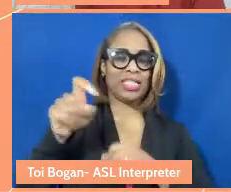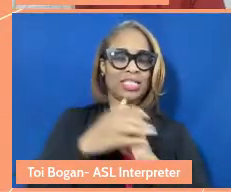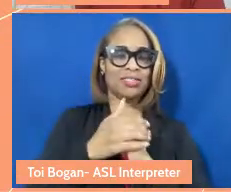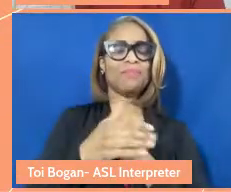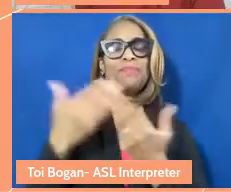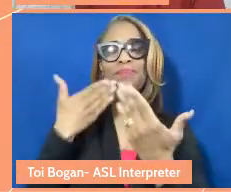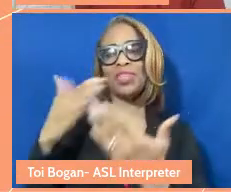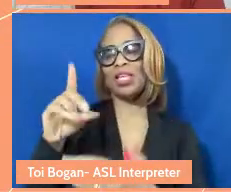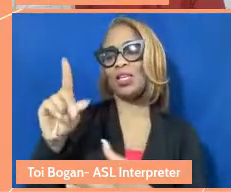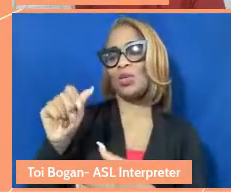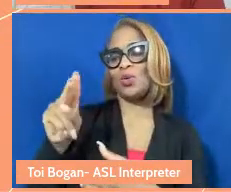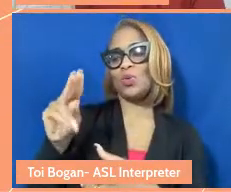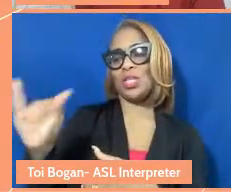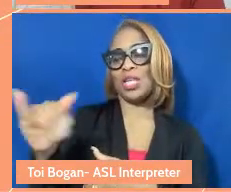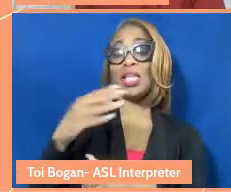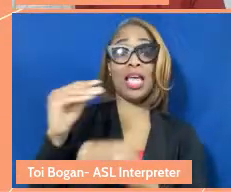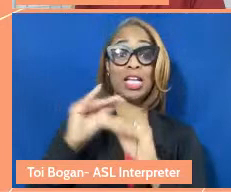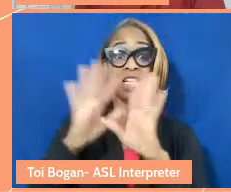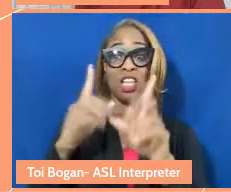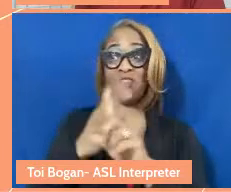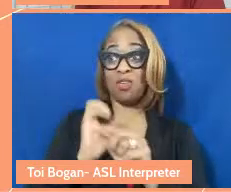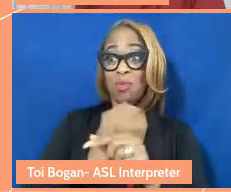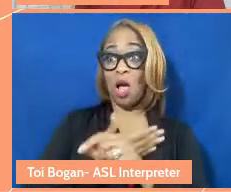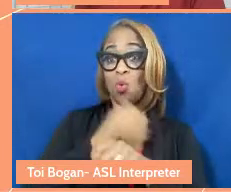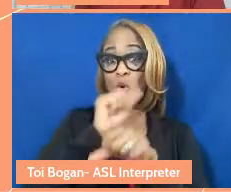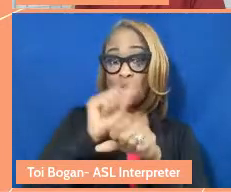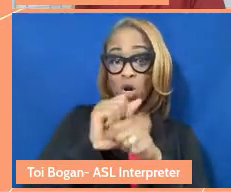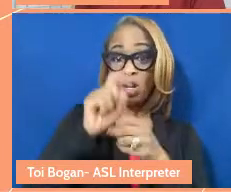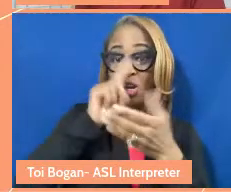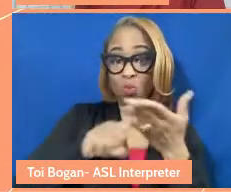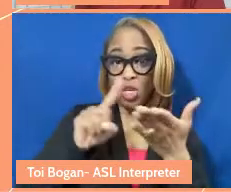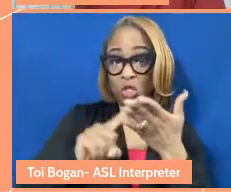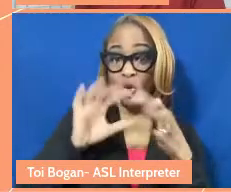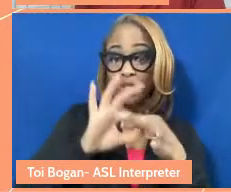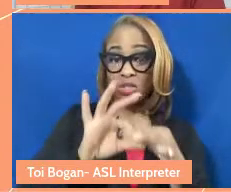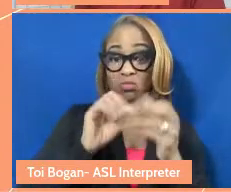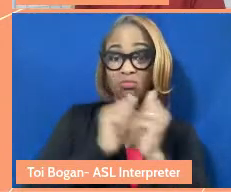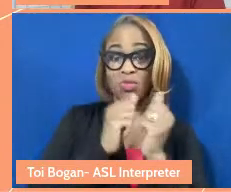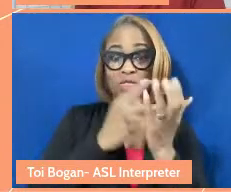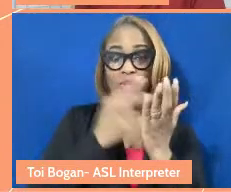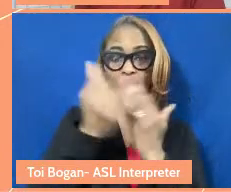things that's clear from our work and our research on this project is that it is this both end,